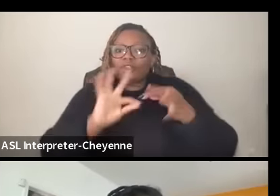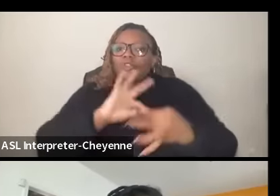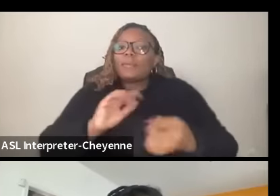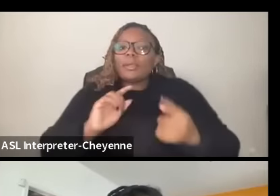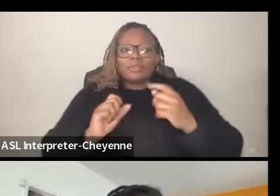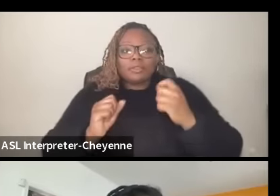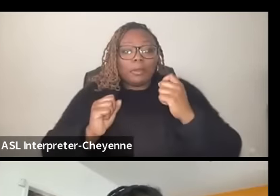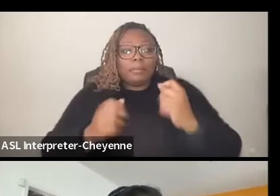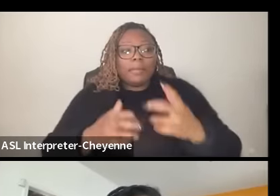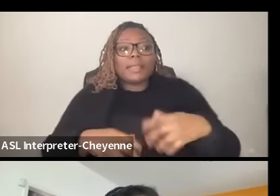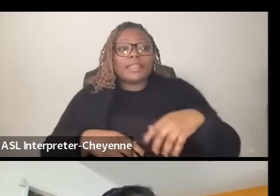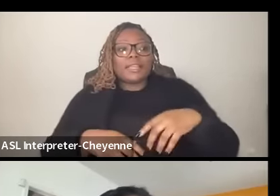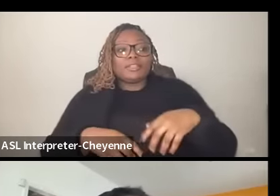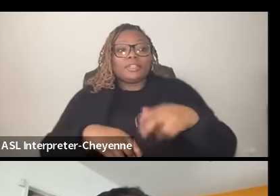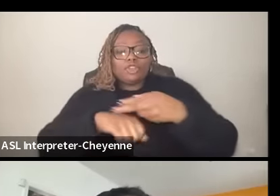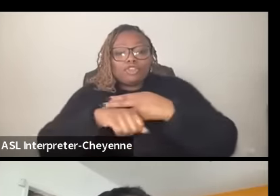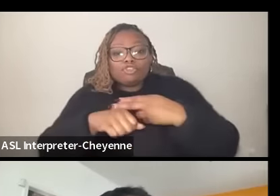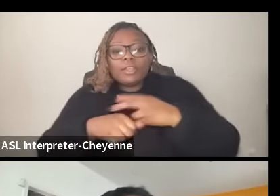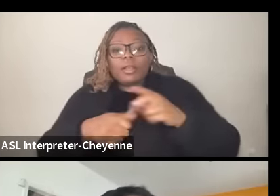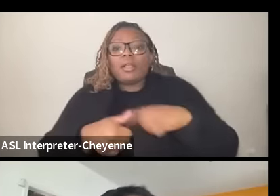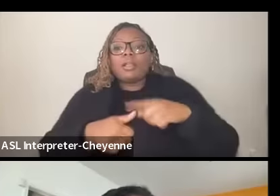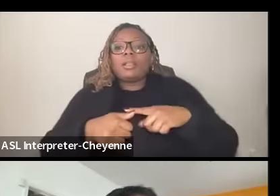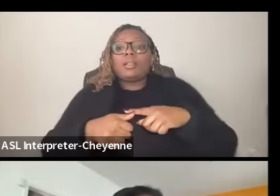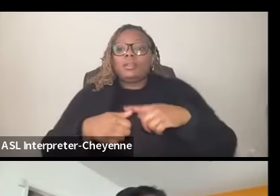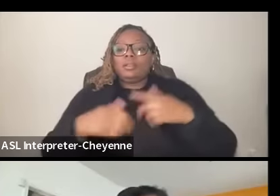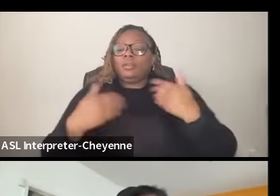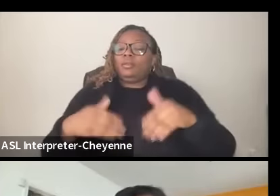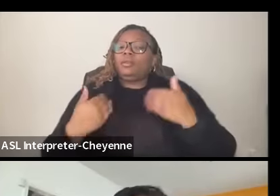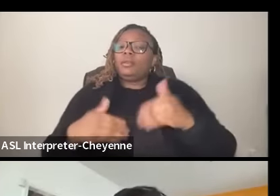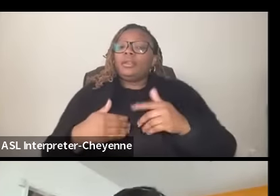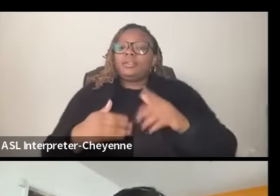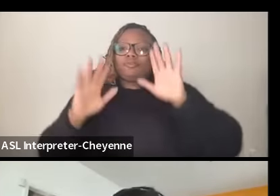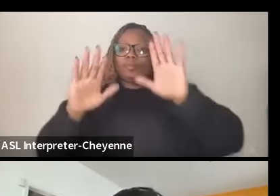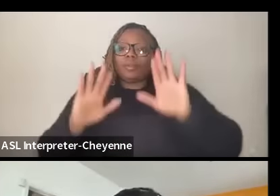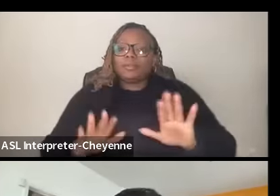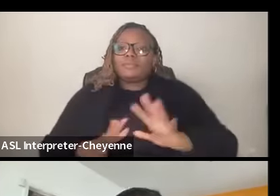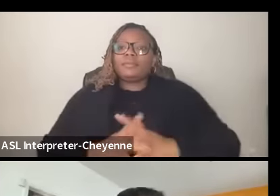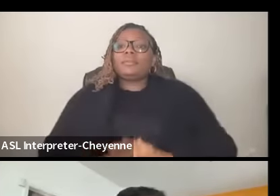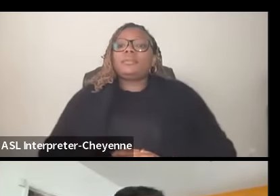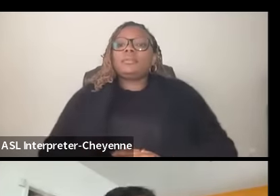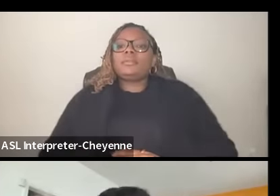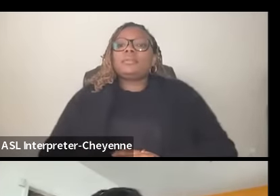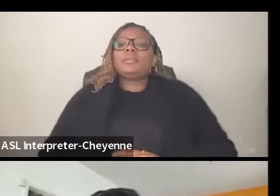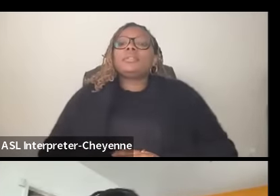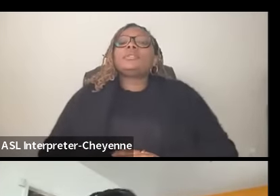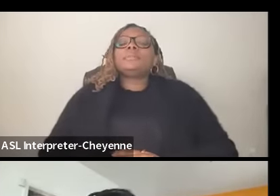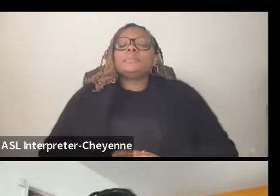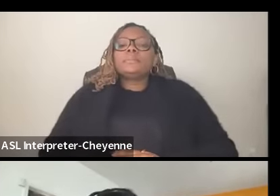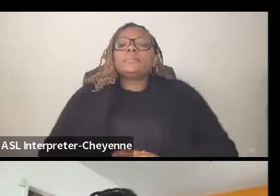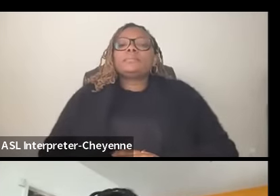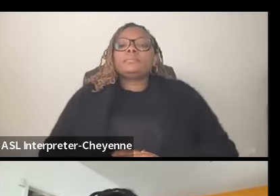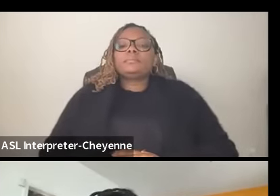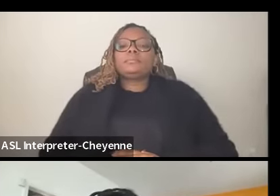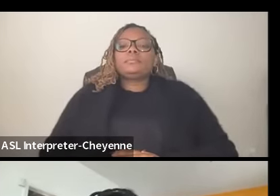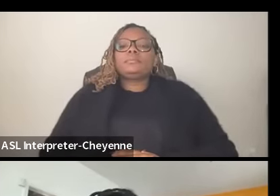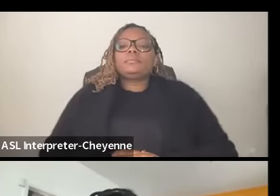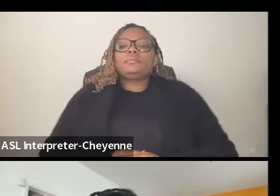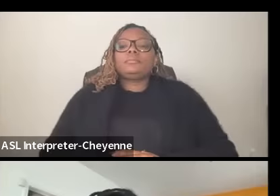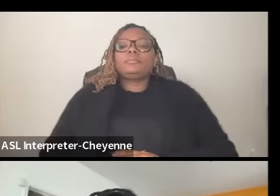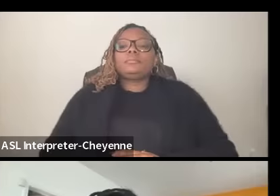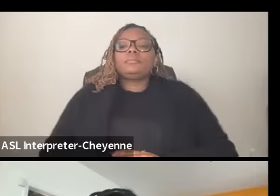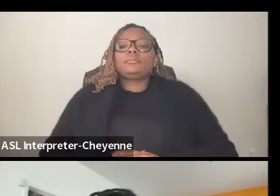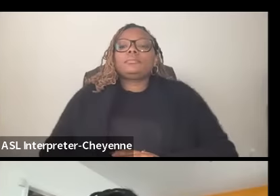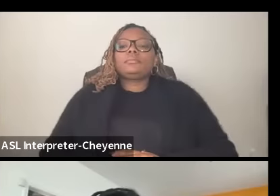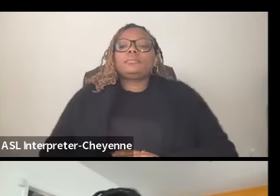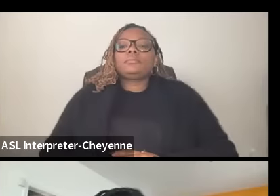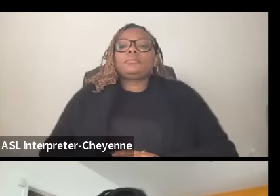Creo translation is is is is wonderful and then the last thing I'll say is um you know read and